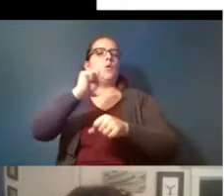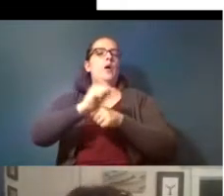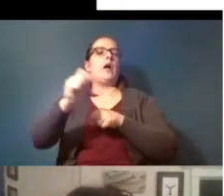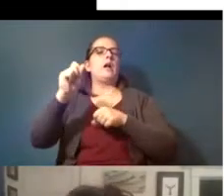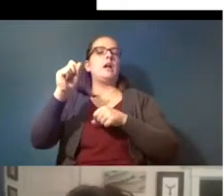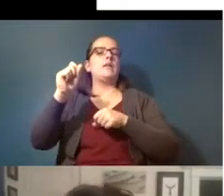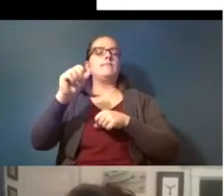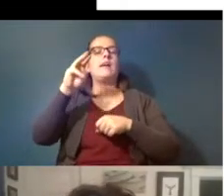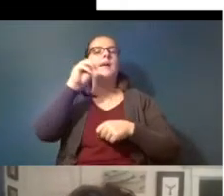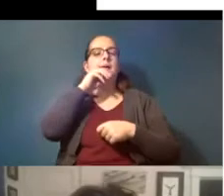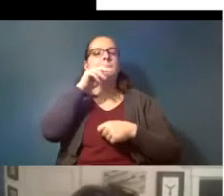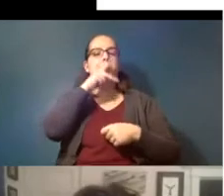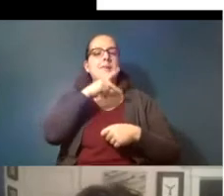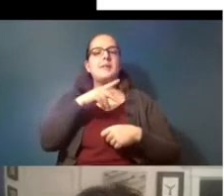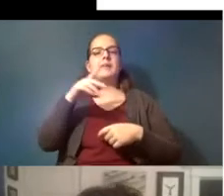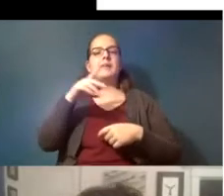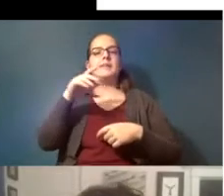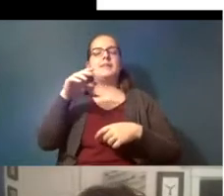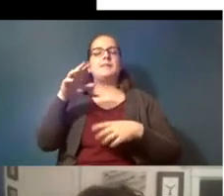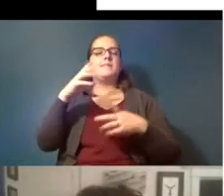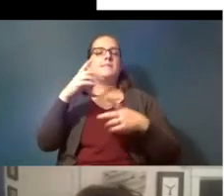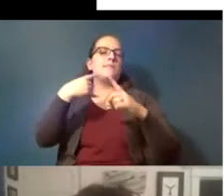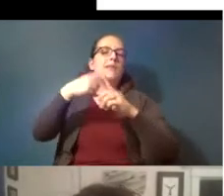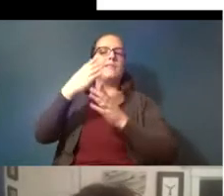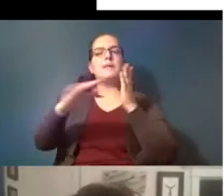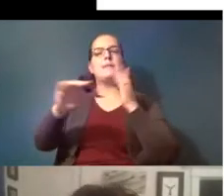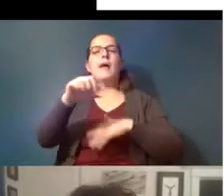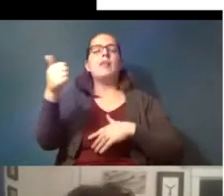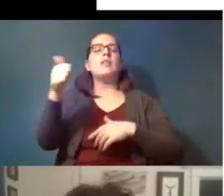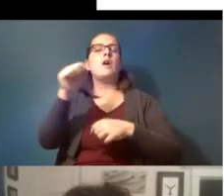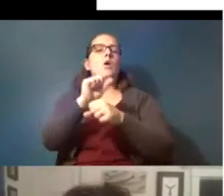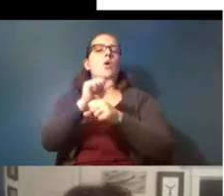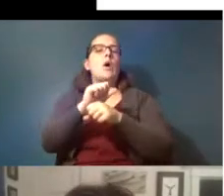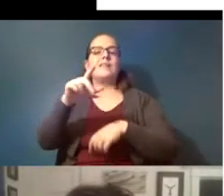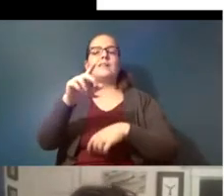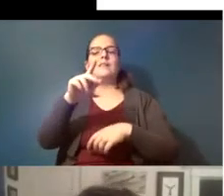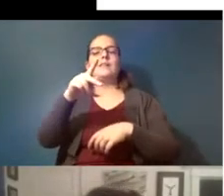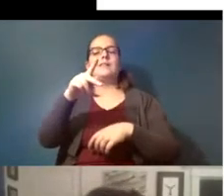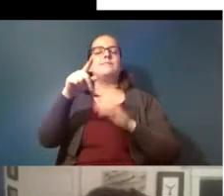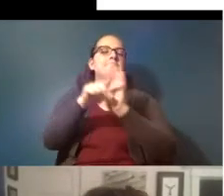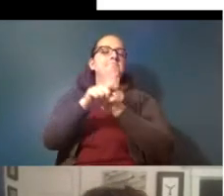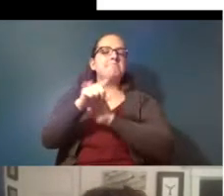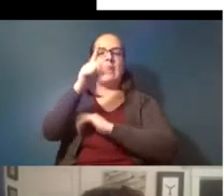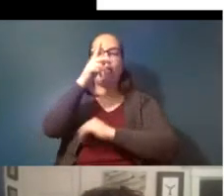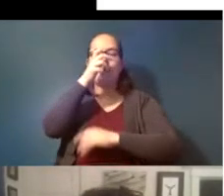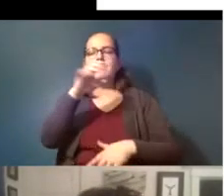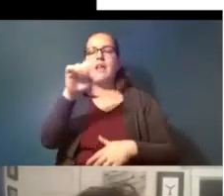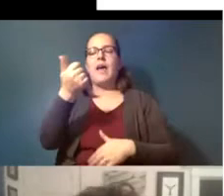microplastics in addition to some other other work on pesticides and other chemicals but these are